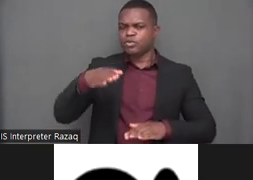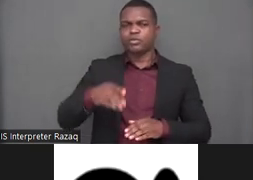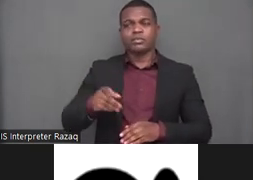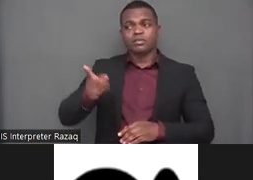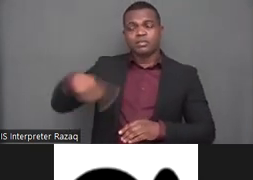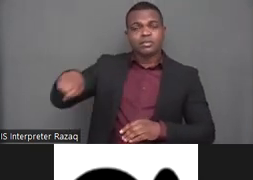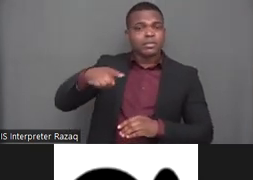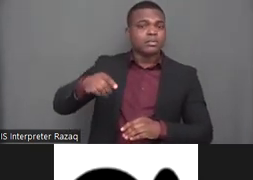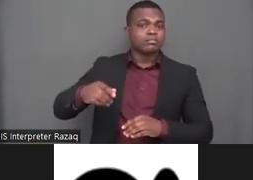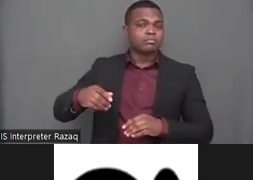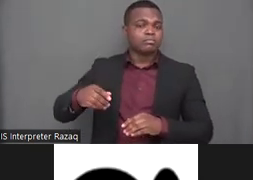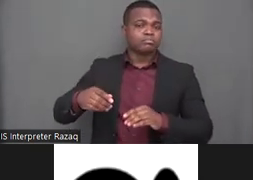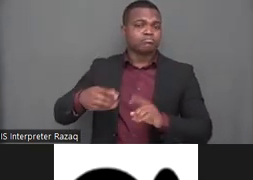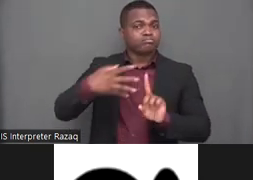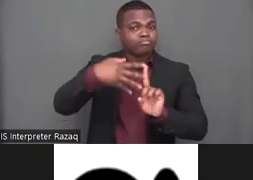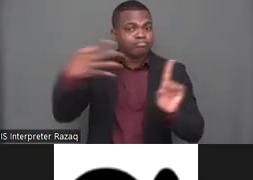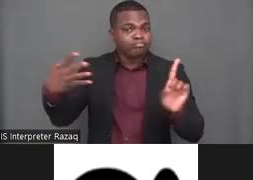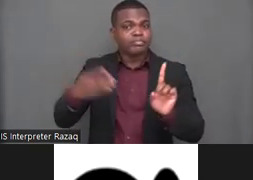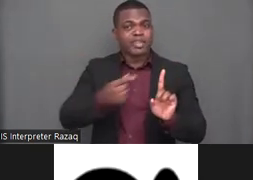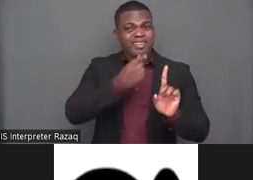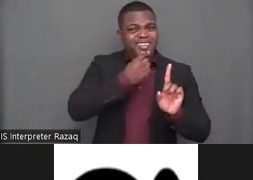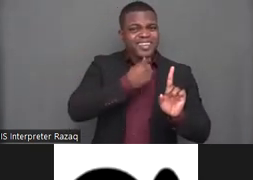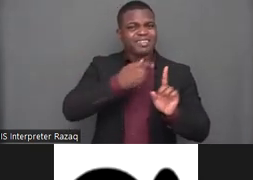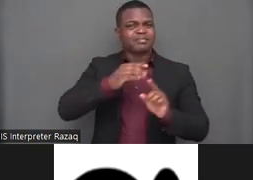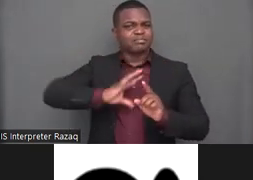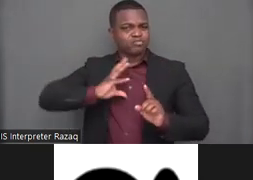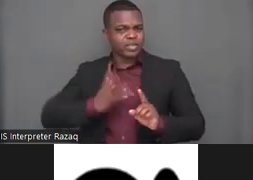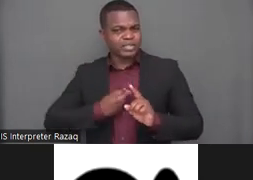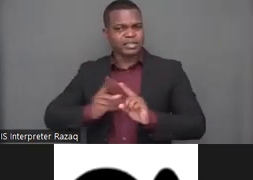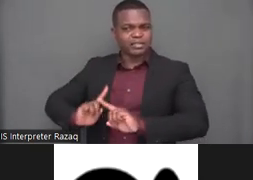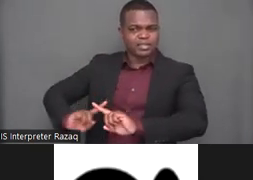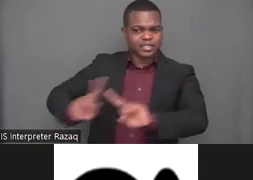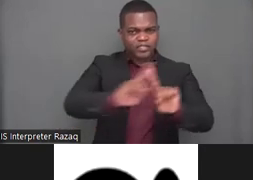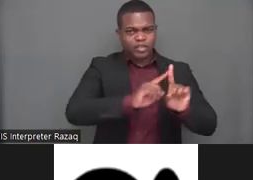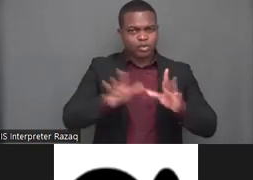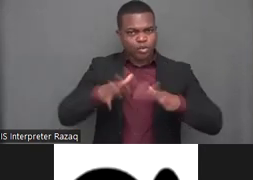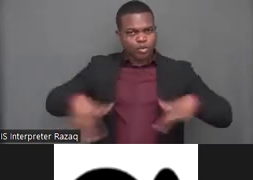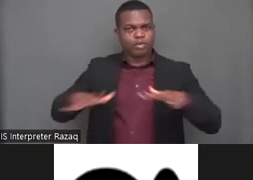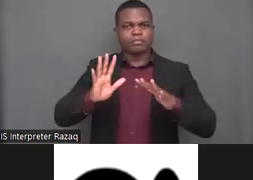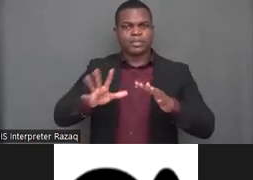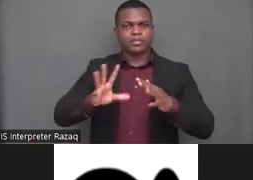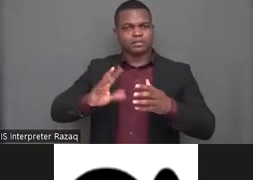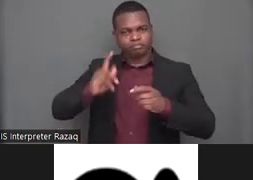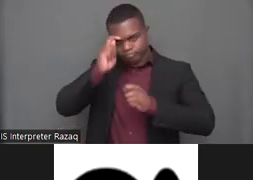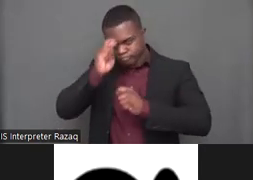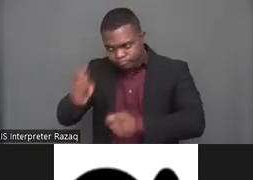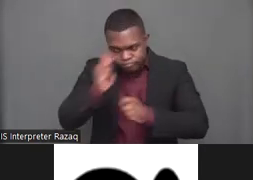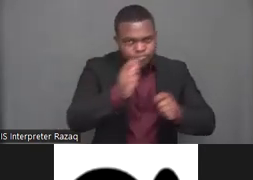and as feminist organization working on srhr we really have also learned from feminists with